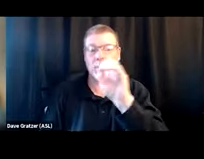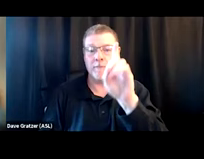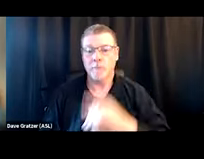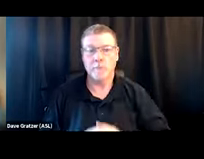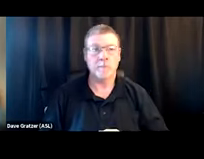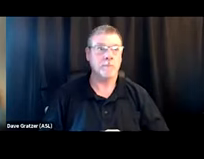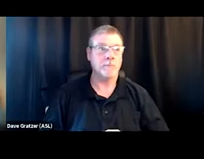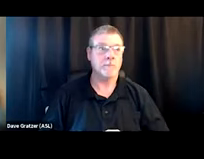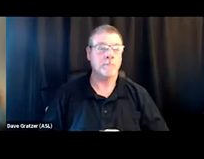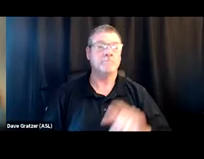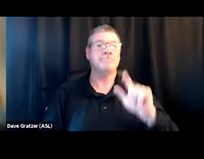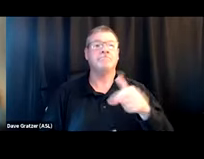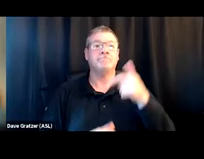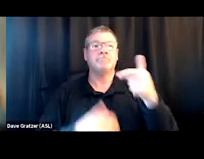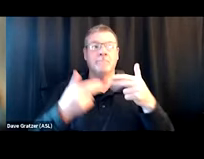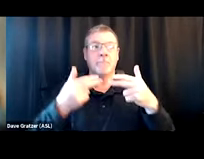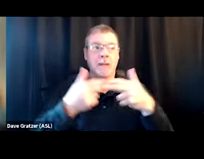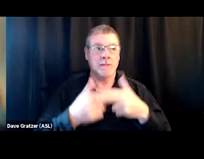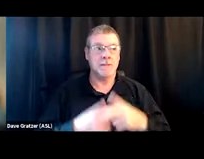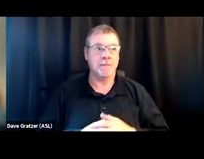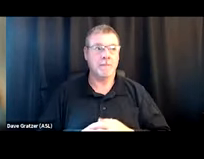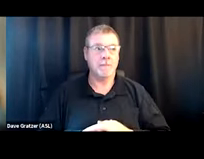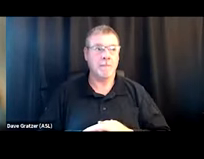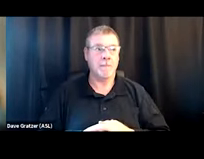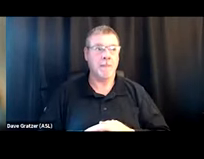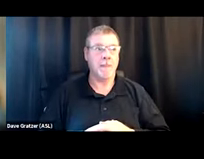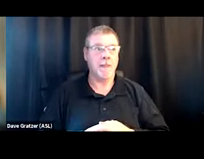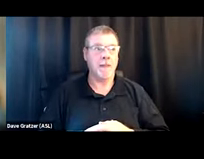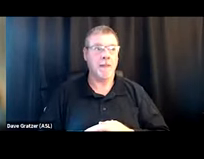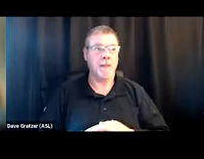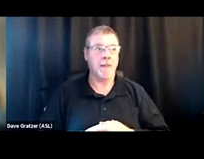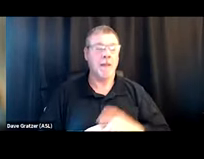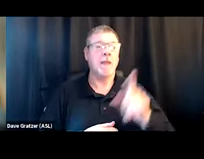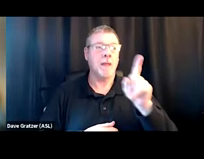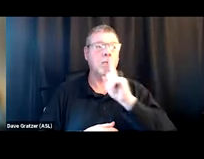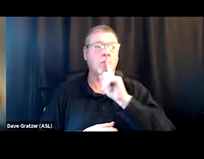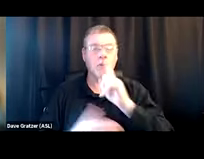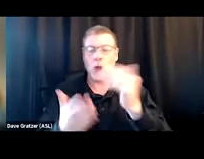Our next slide is actually some really new data to me.